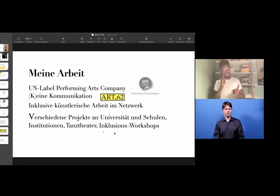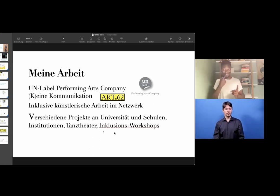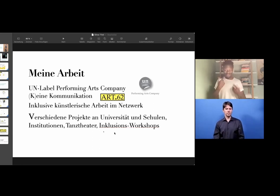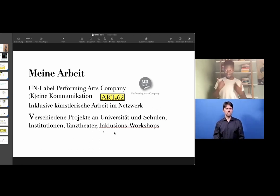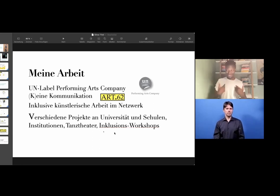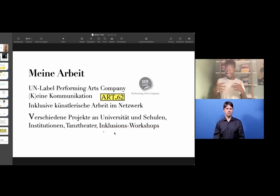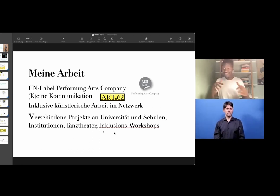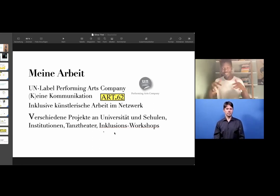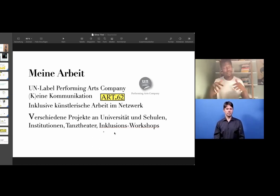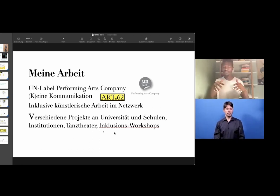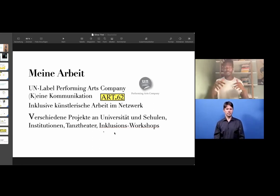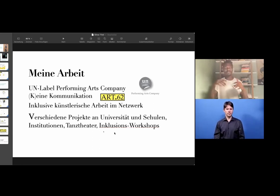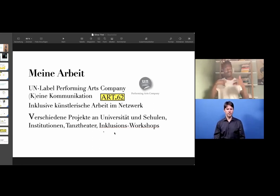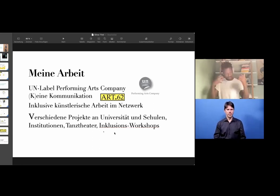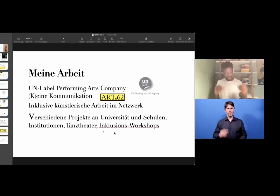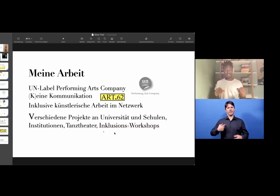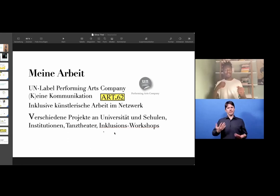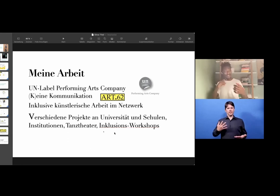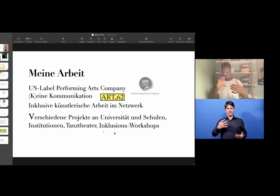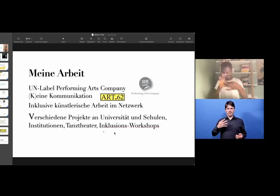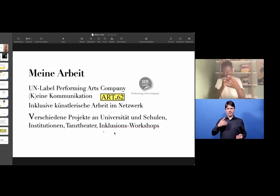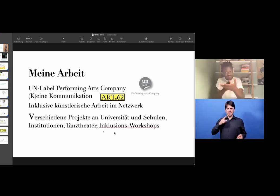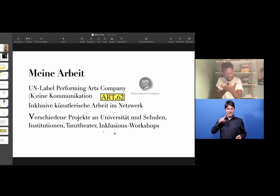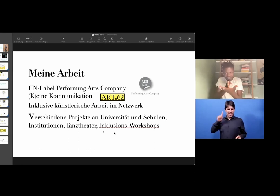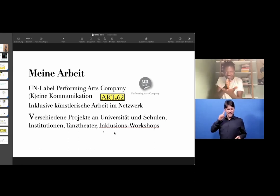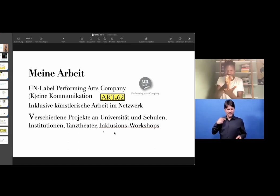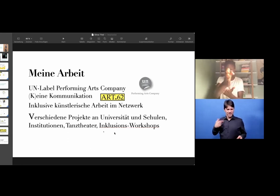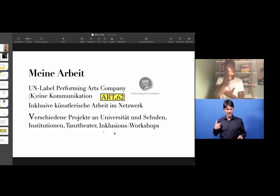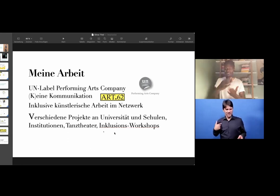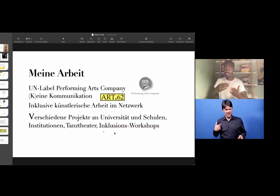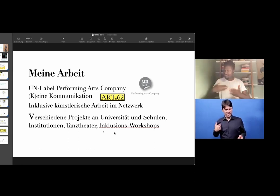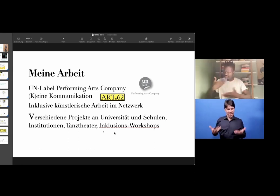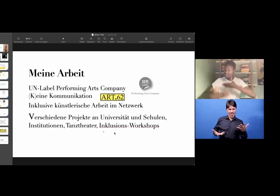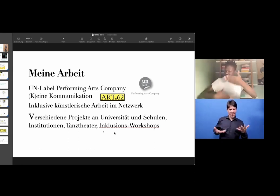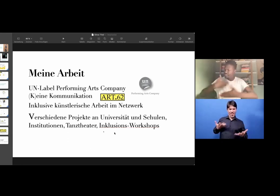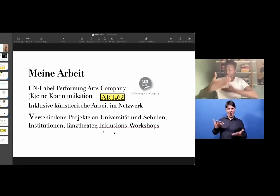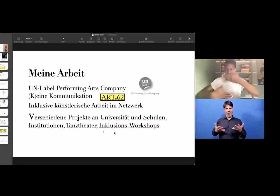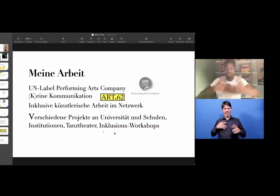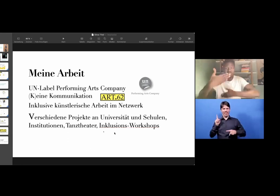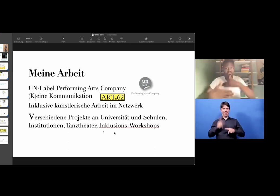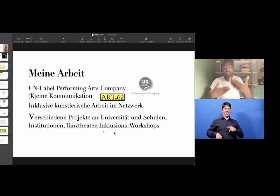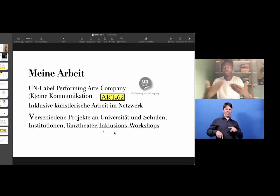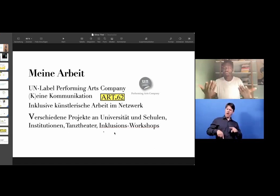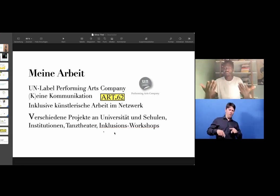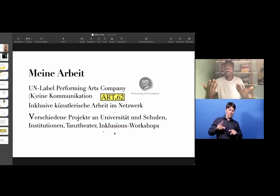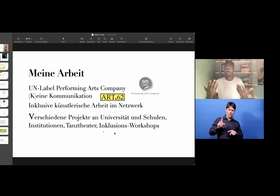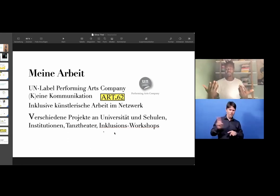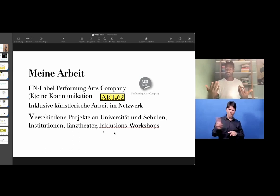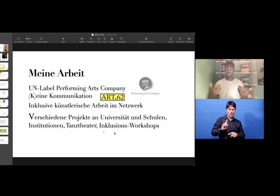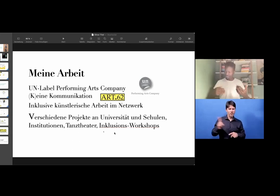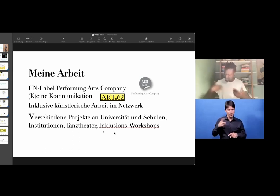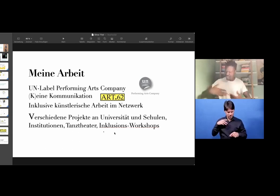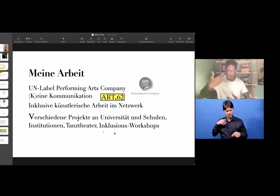So I don't see myself as a Deaf person struggling. I'm rather seeing myself as a Deaf person on its way.